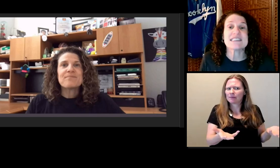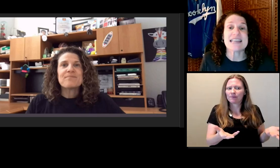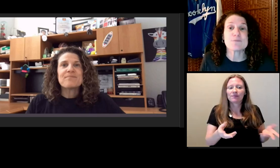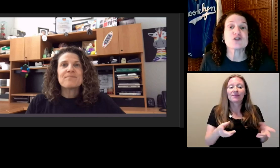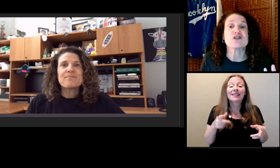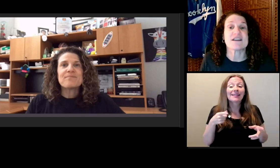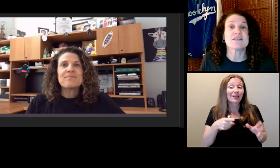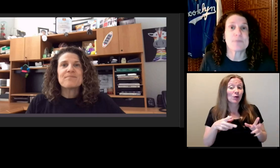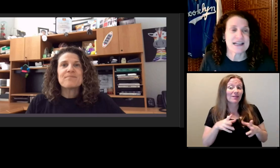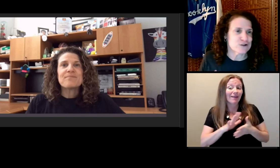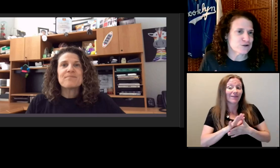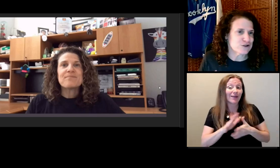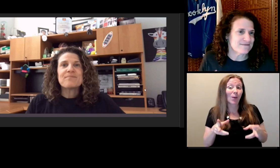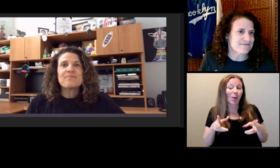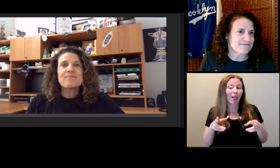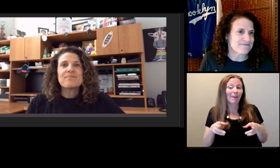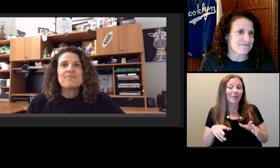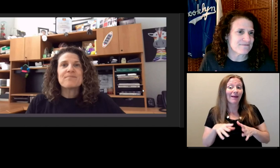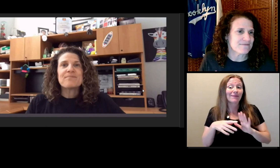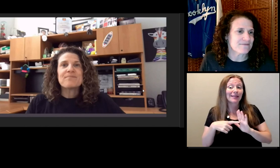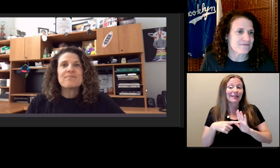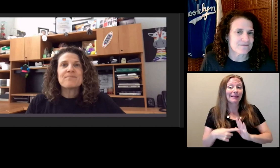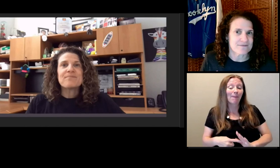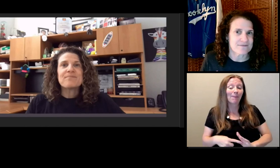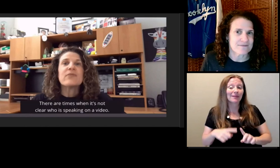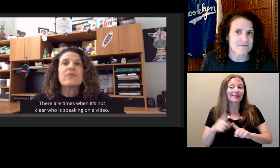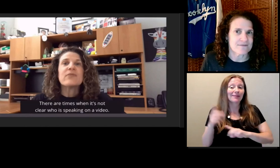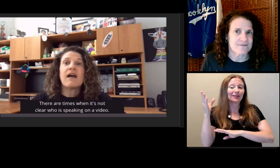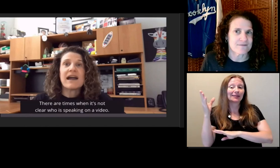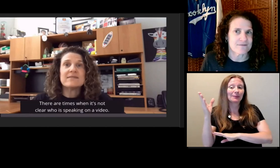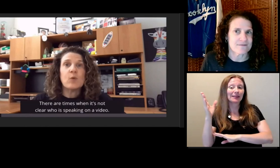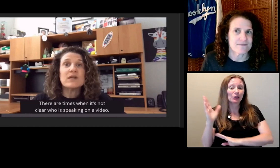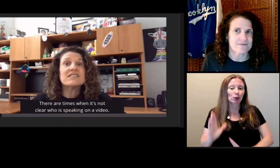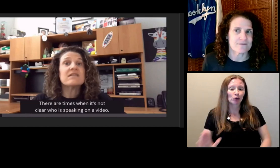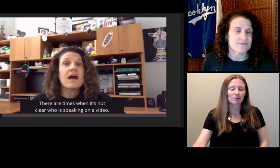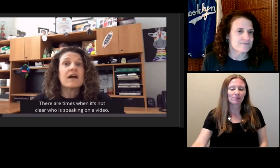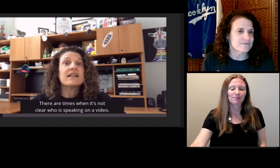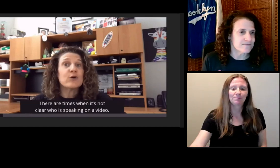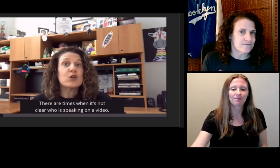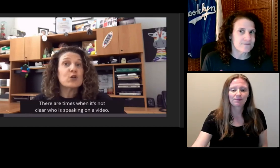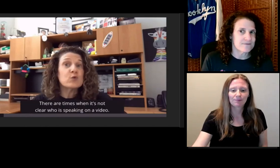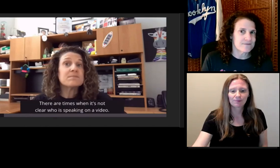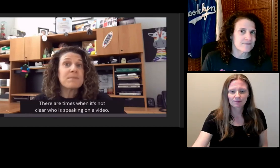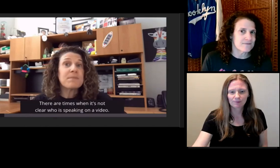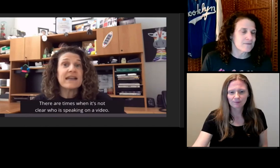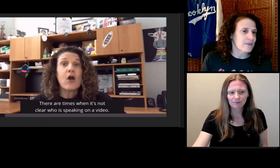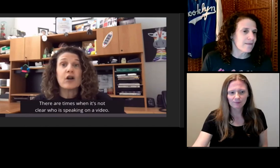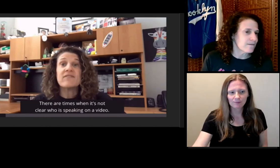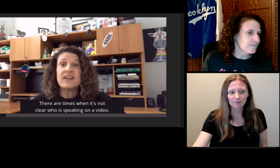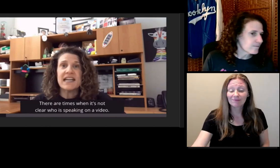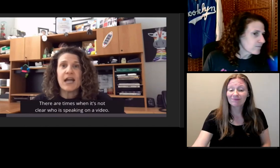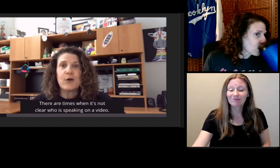Sometimes the speaker isn't on screen, or two people speak and the captions show dialogue from both in one shot.